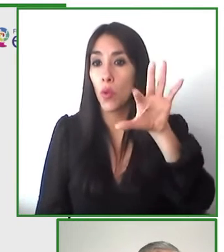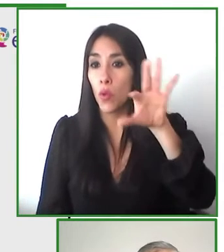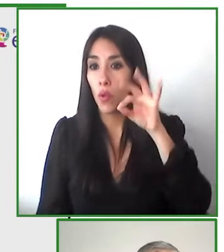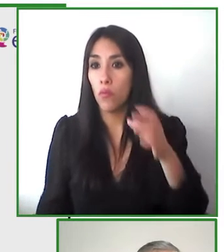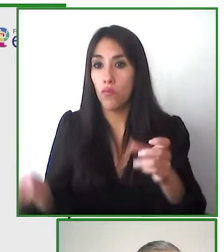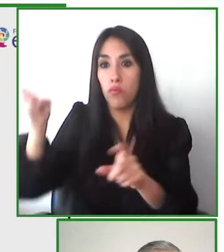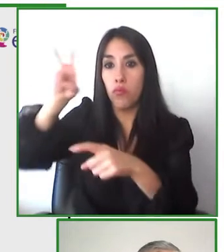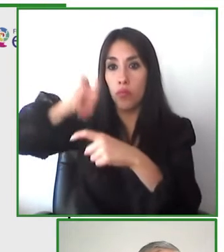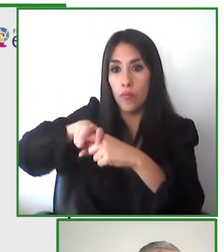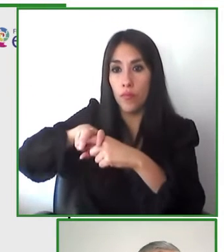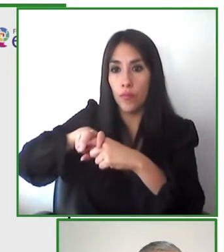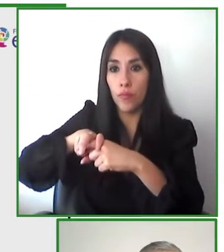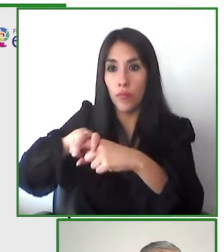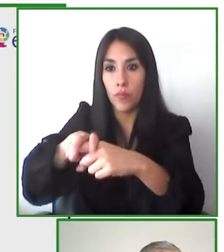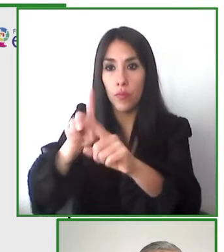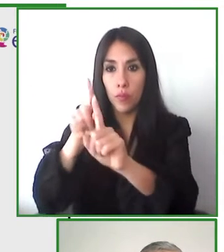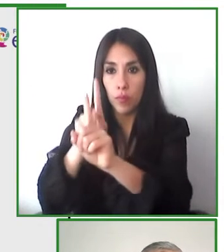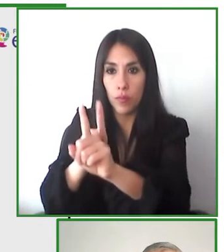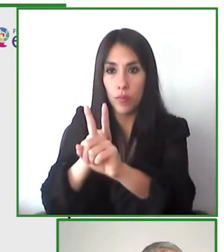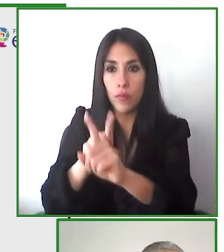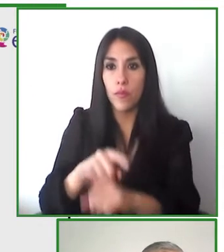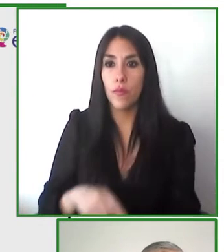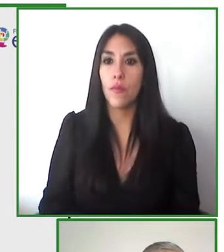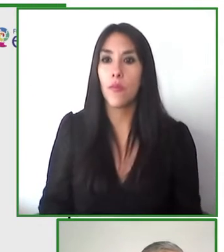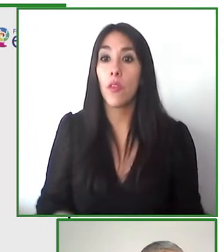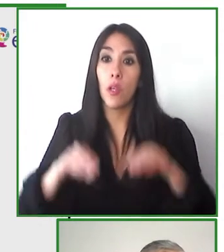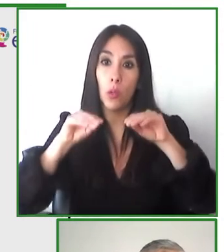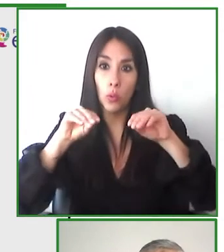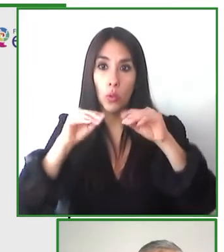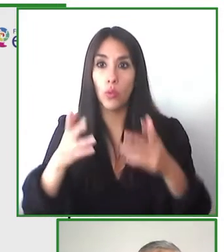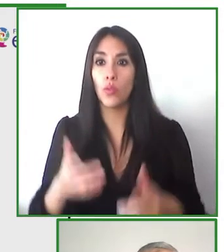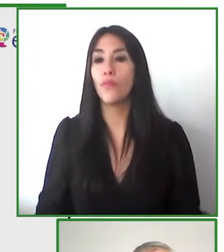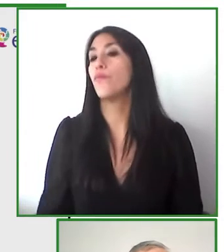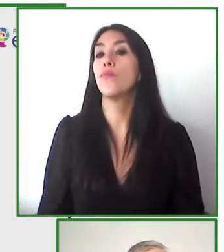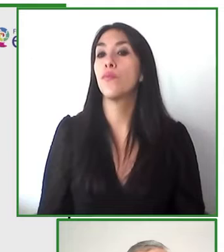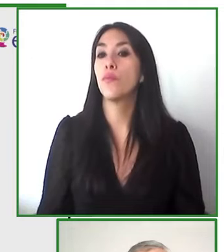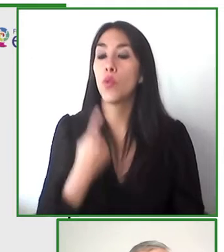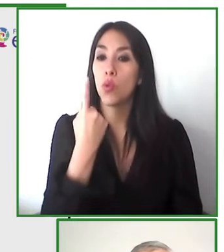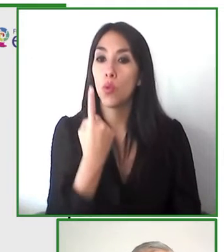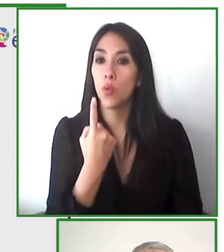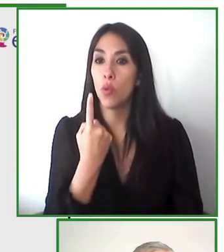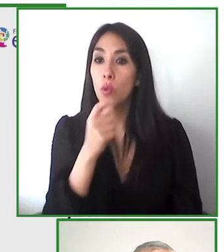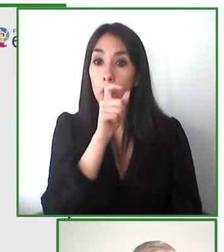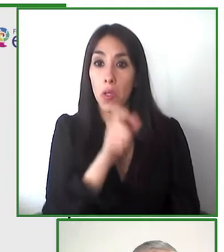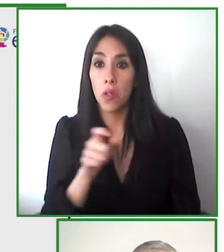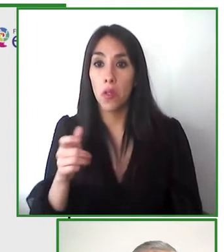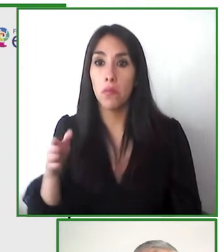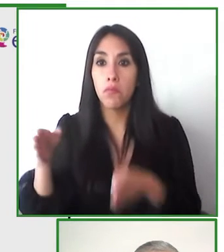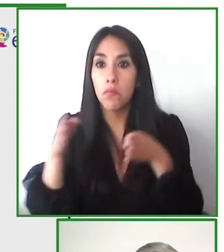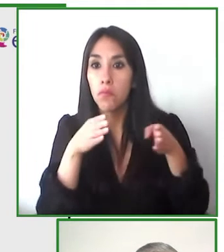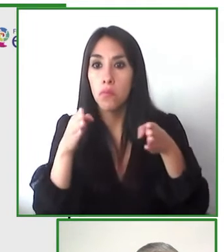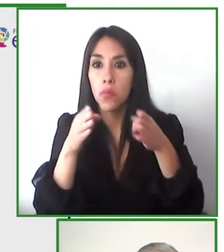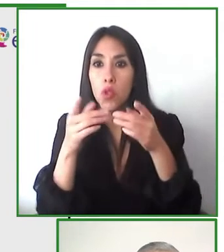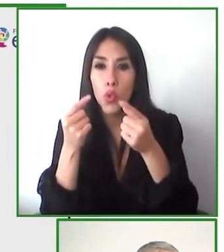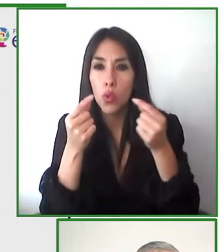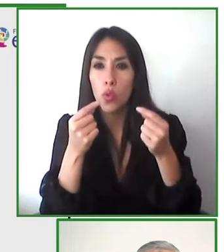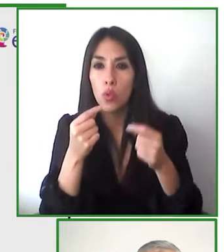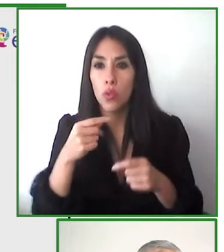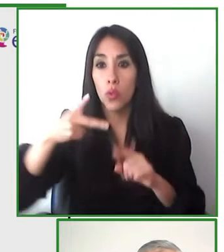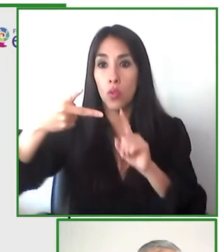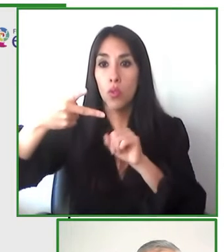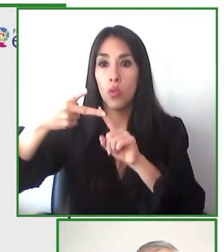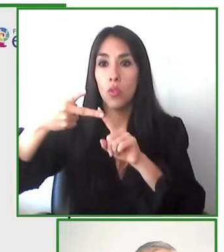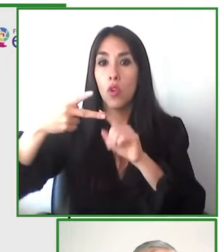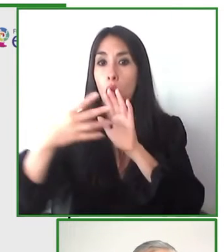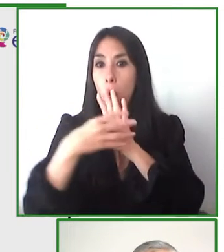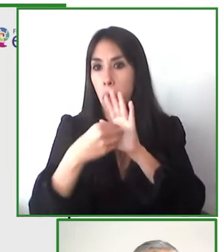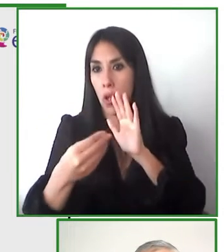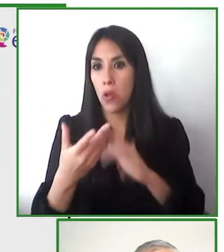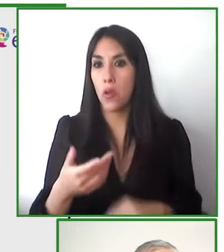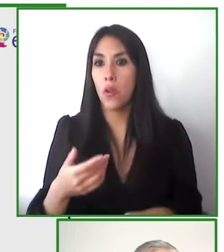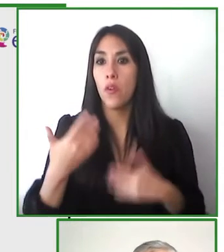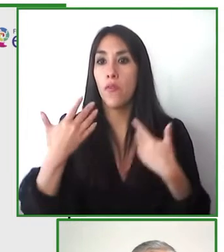to build that shared philosophy of the program we also want to replicate our model